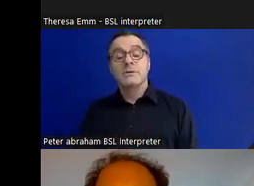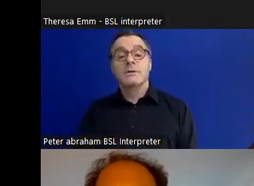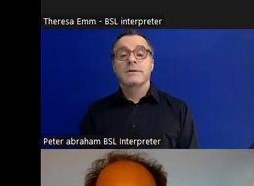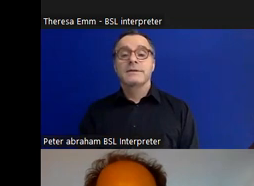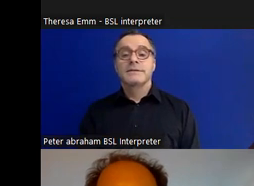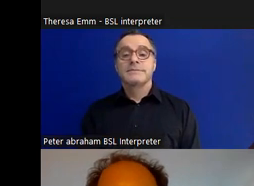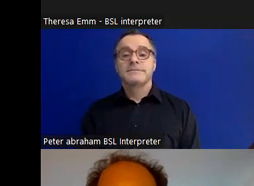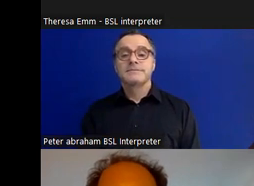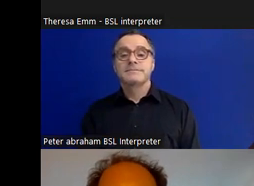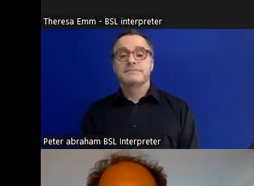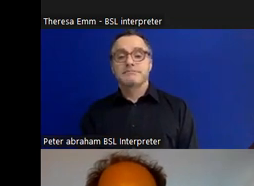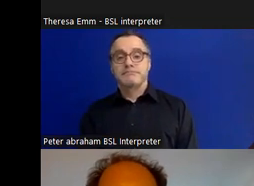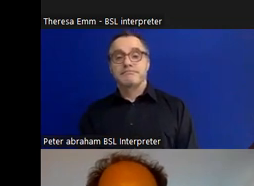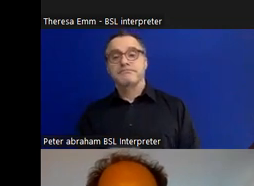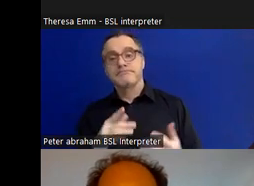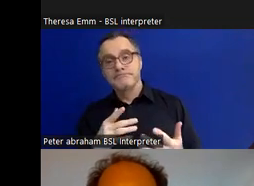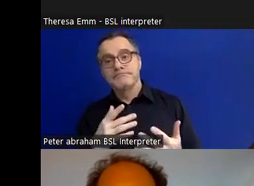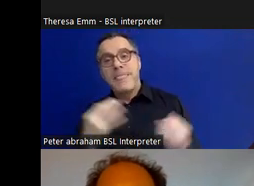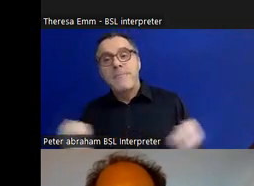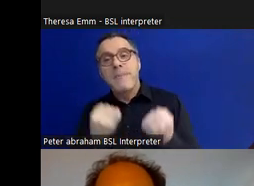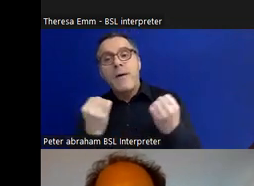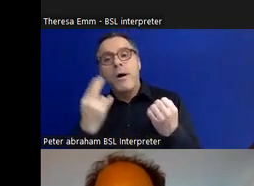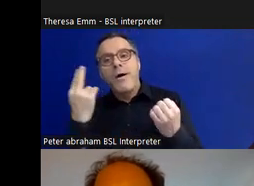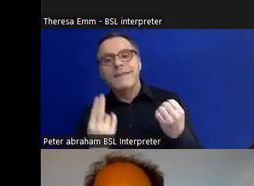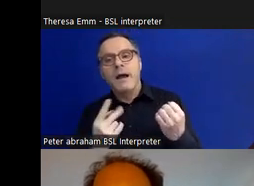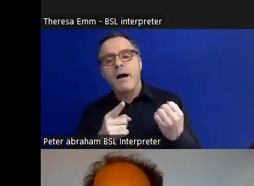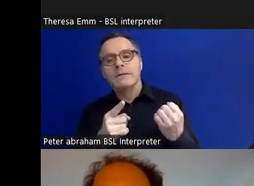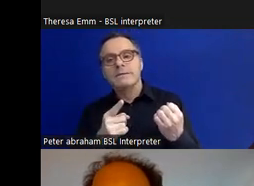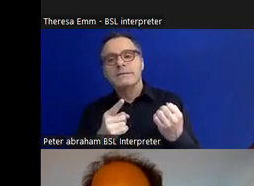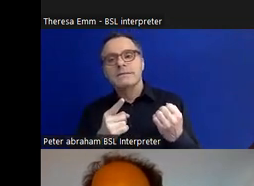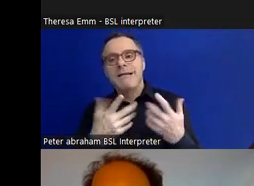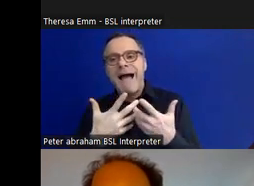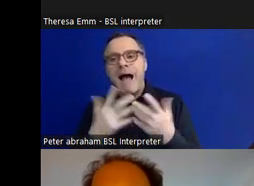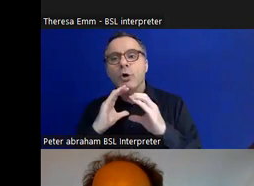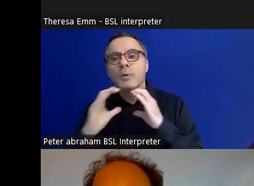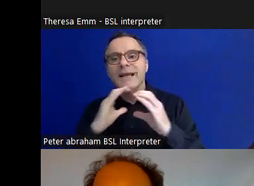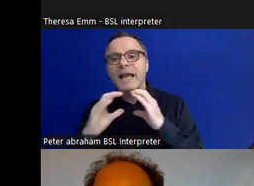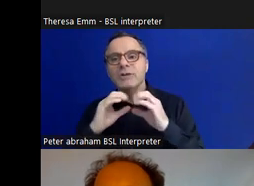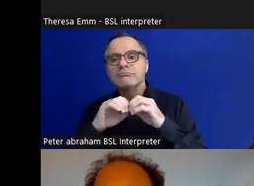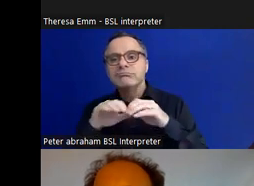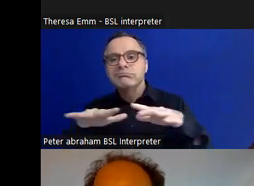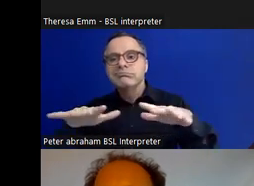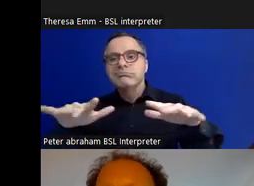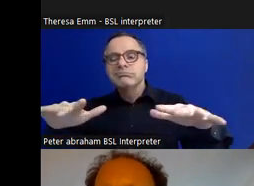and just the power of the arts in sometimes communicating things in difficult topics,